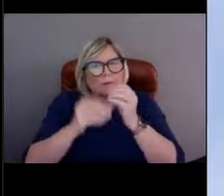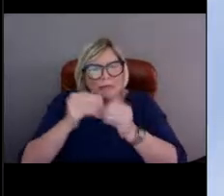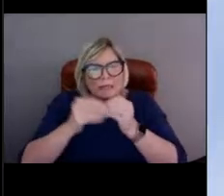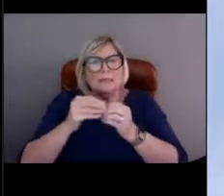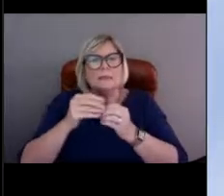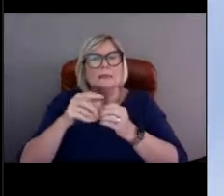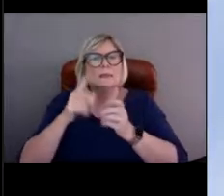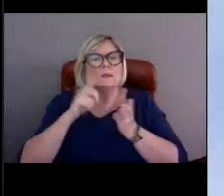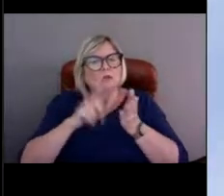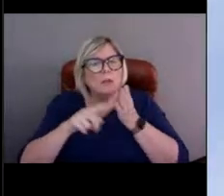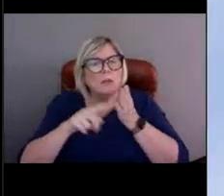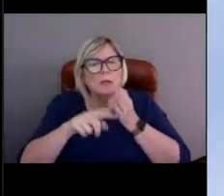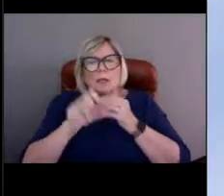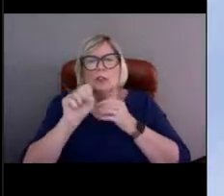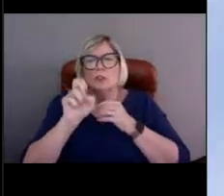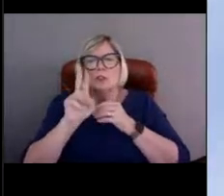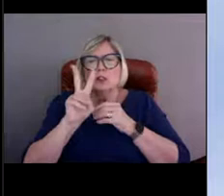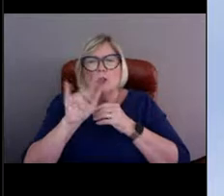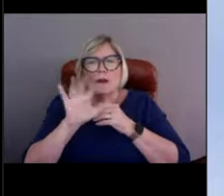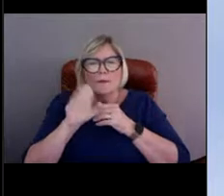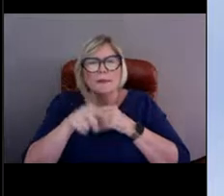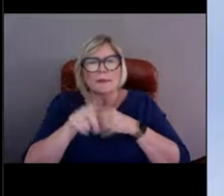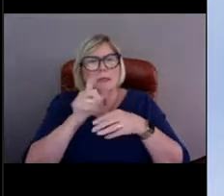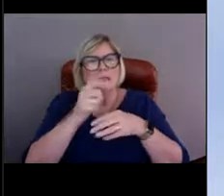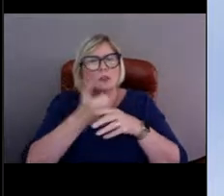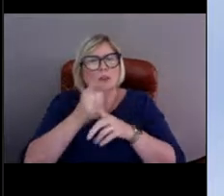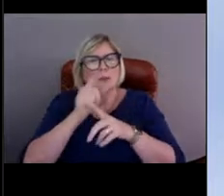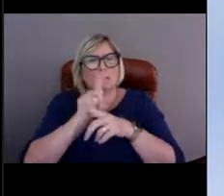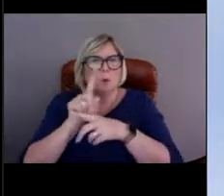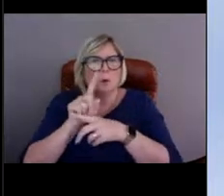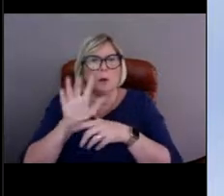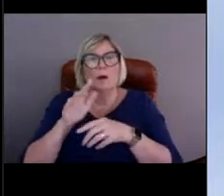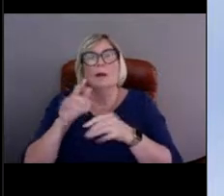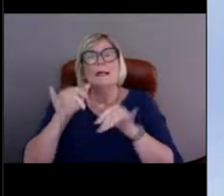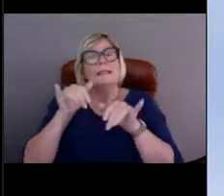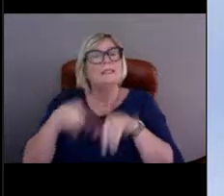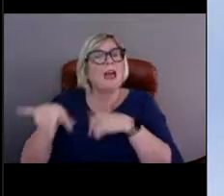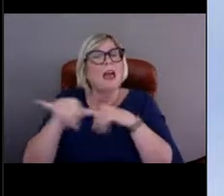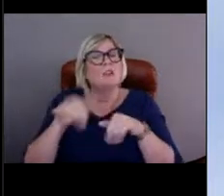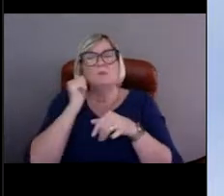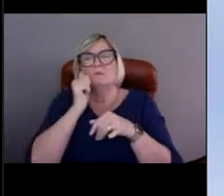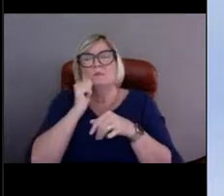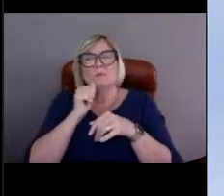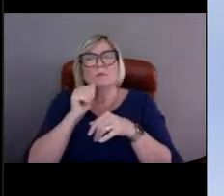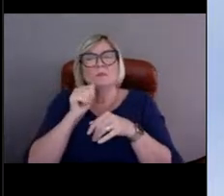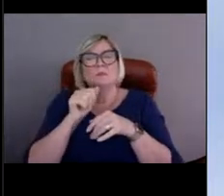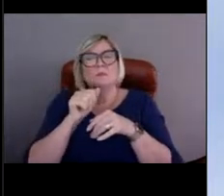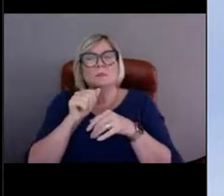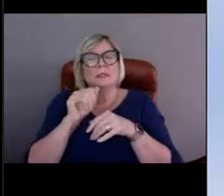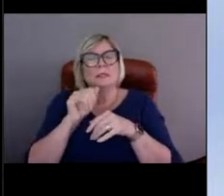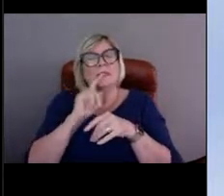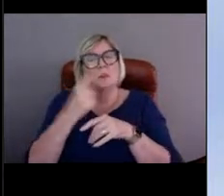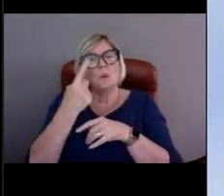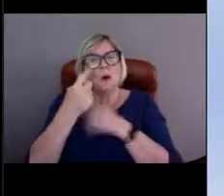Well, we start by the standard service is one year for most buoys. Some are two years.